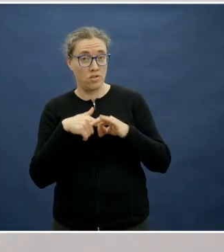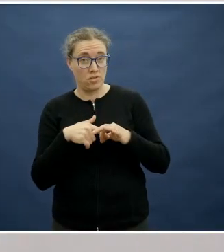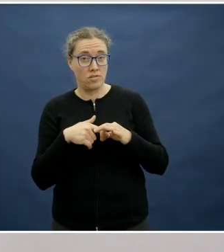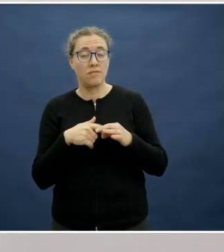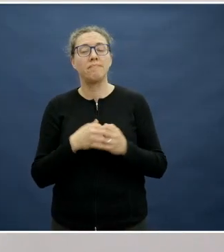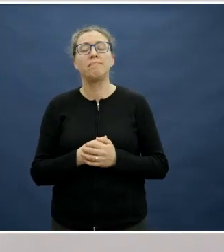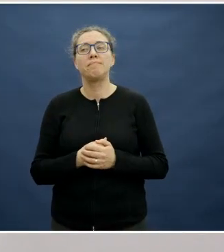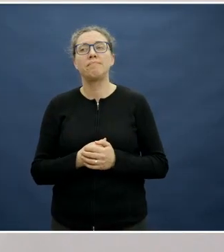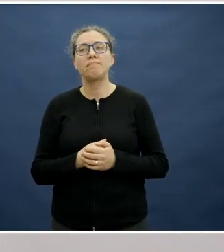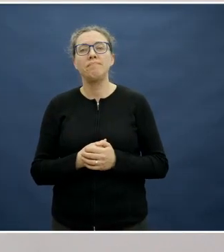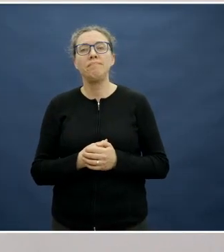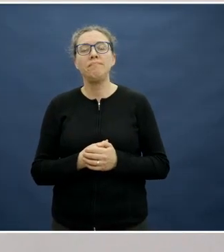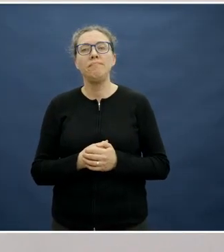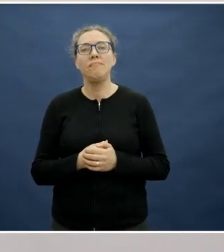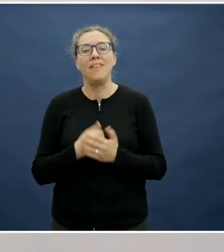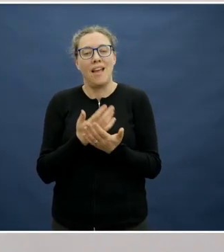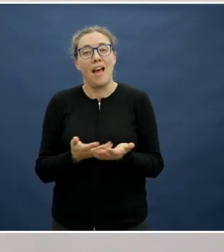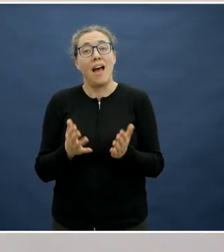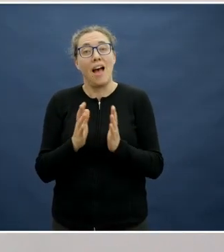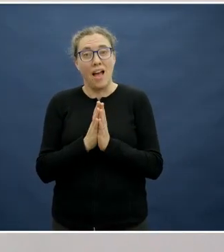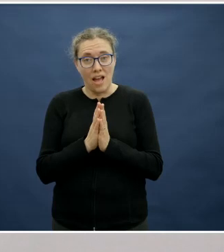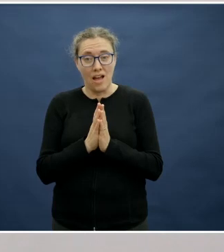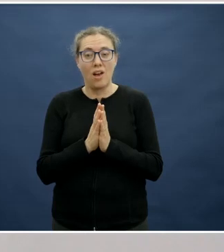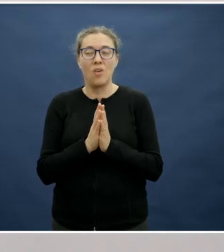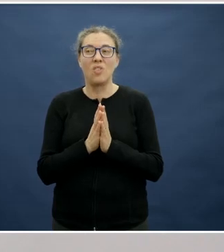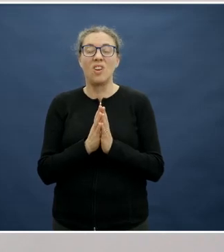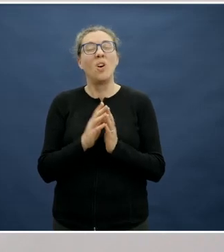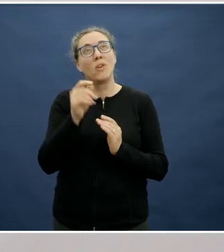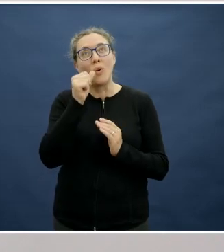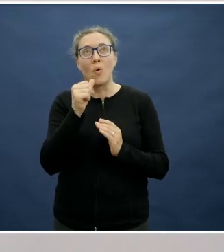How do we get better nutrition onto kids' plates while working within a budget?